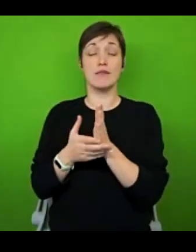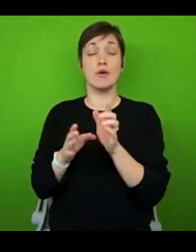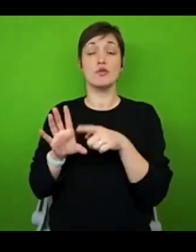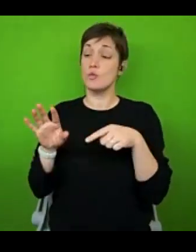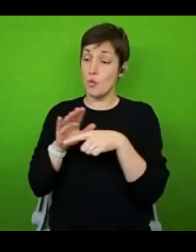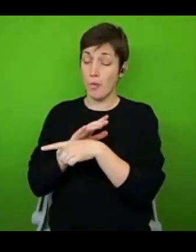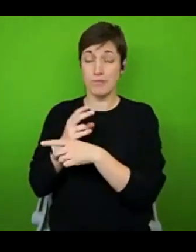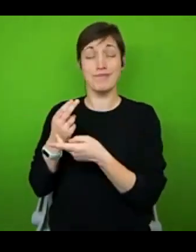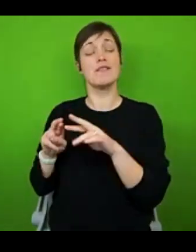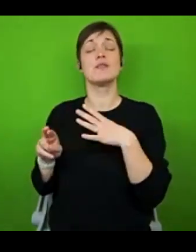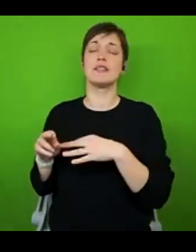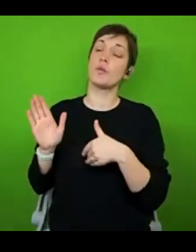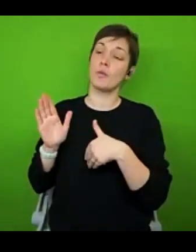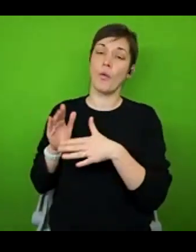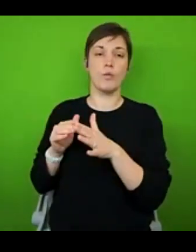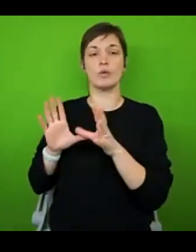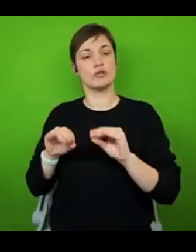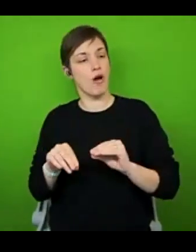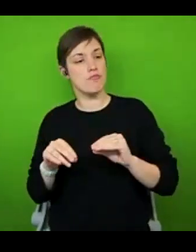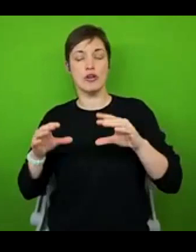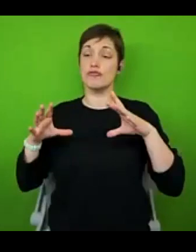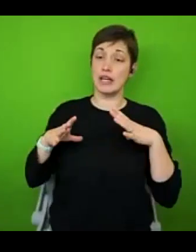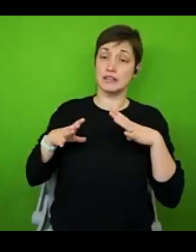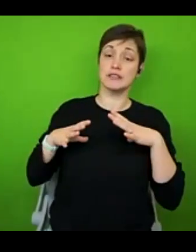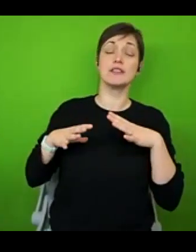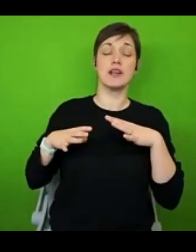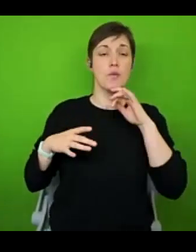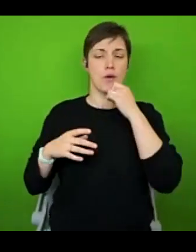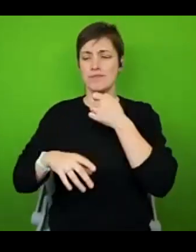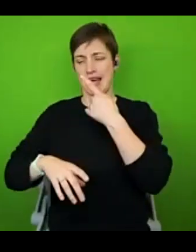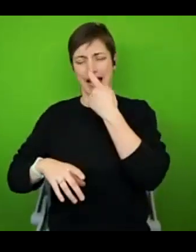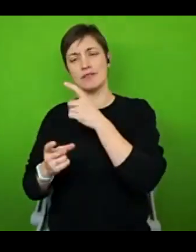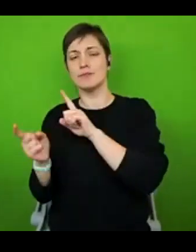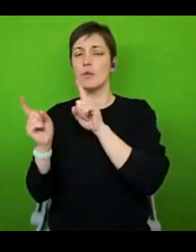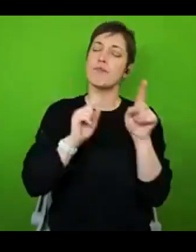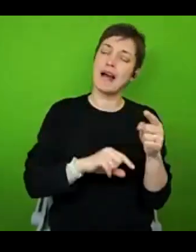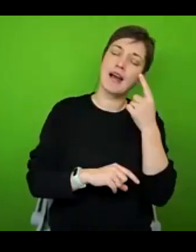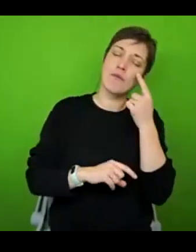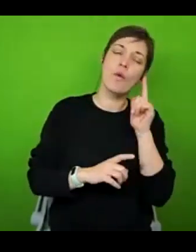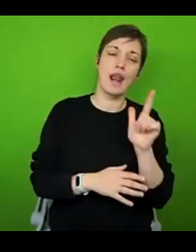point, if you need to stop, take rest breaks, there will be stuff to refer back to. I'm going to let in a few more